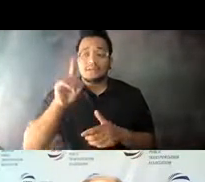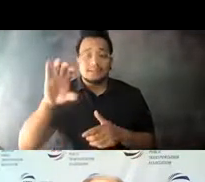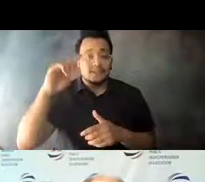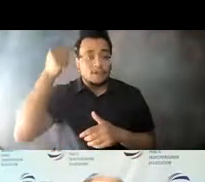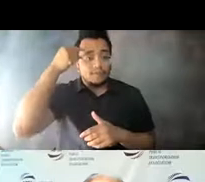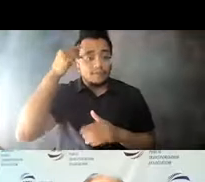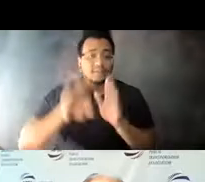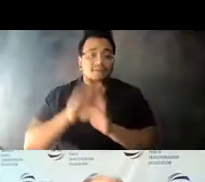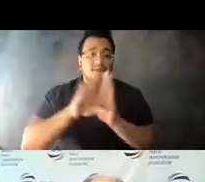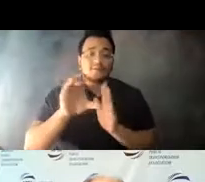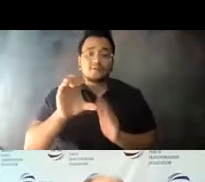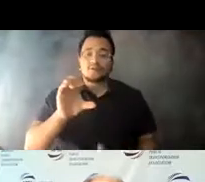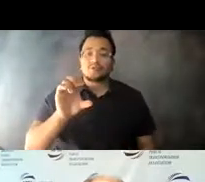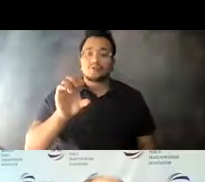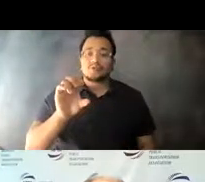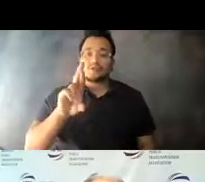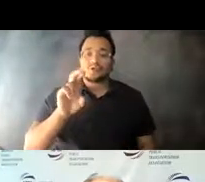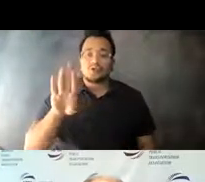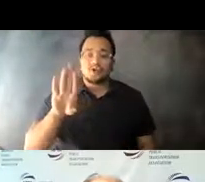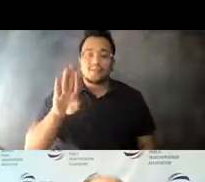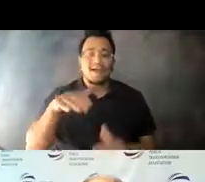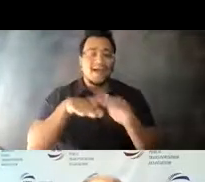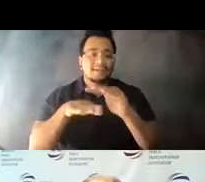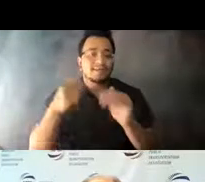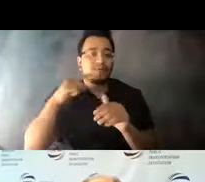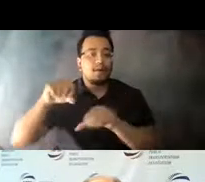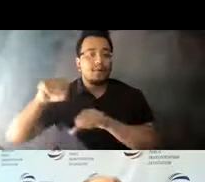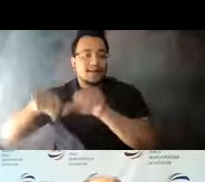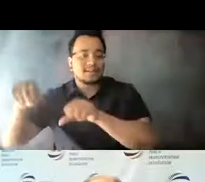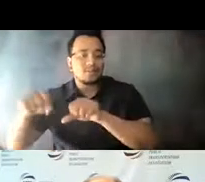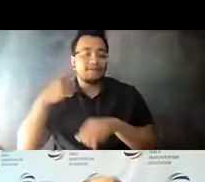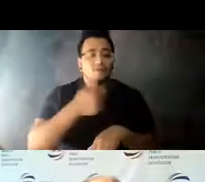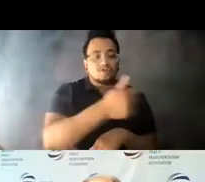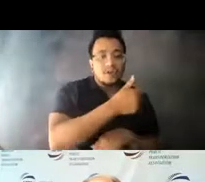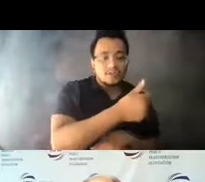access for bicycles and transit and businesses 14:14:07 throughout this pandemic period.